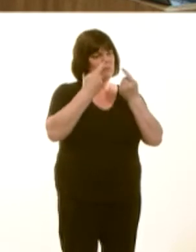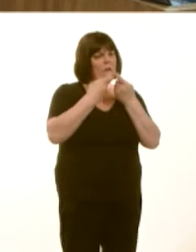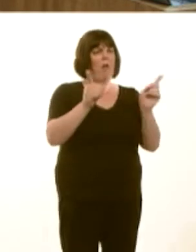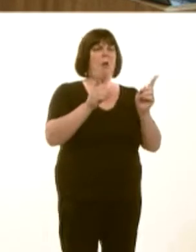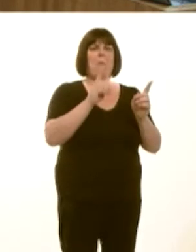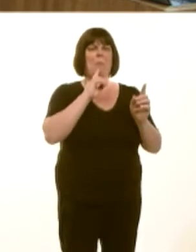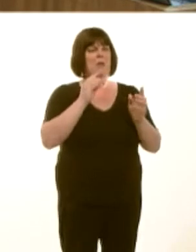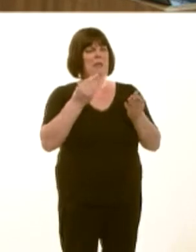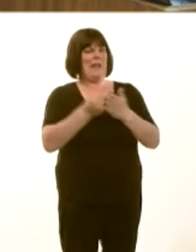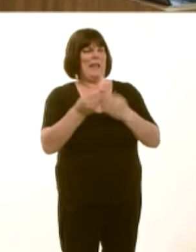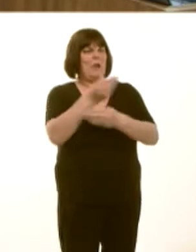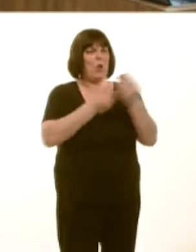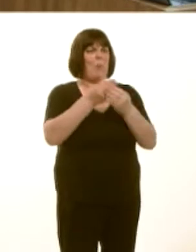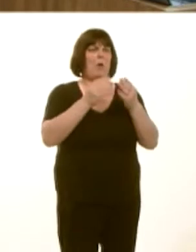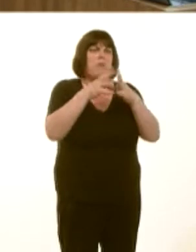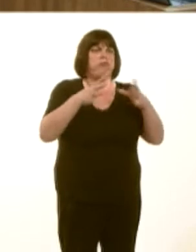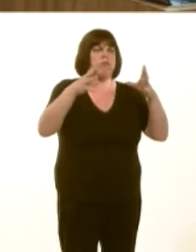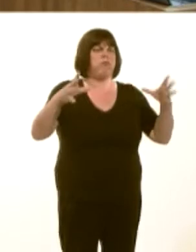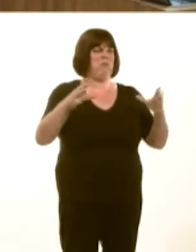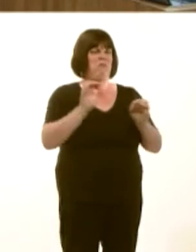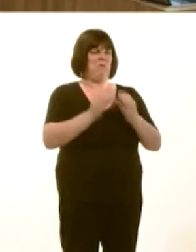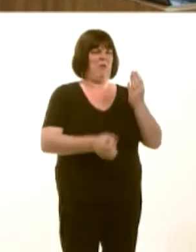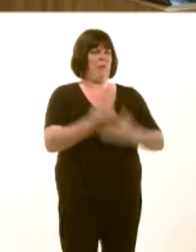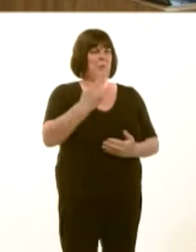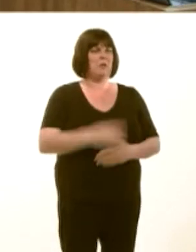Carwyn Jones: We know from the experience of Jobs Growth Wales, and the experience weíve